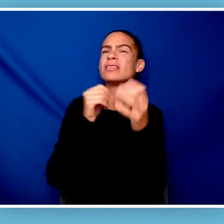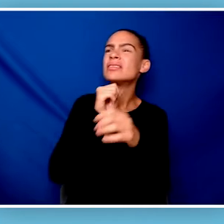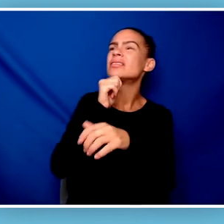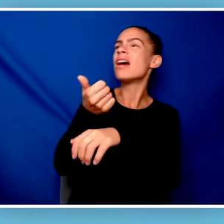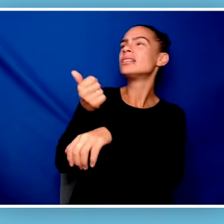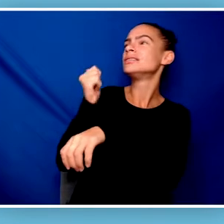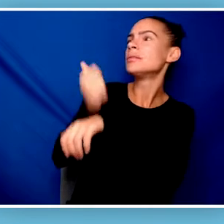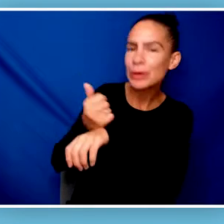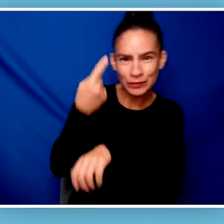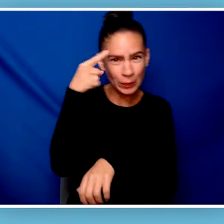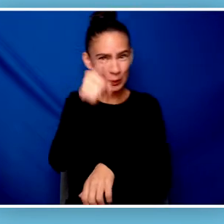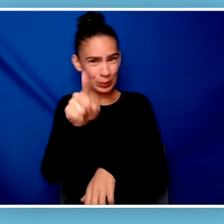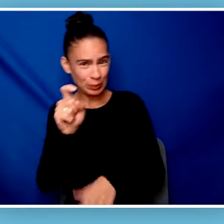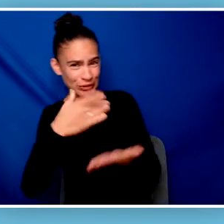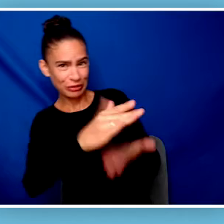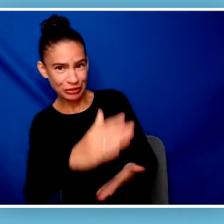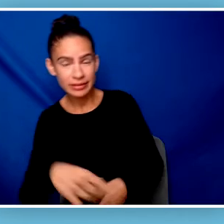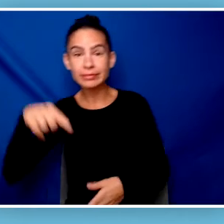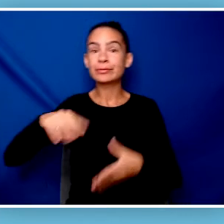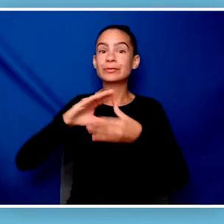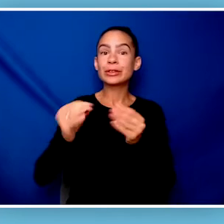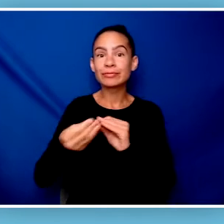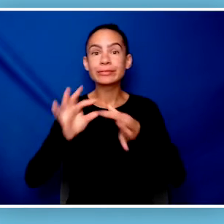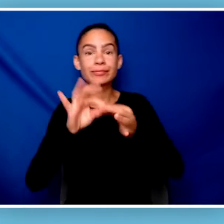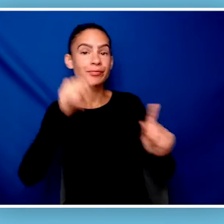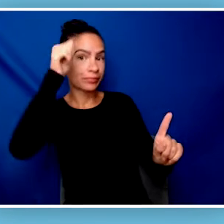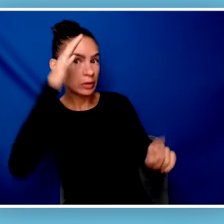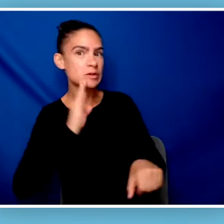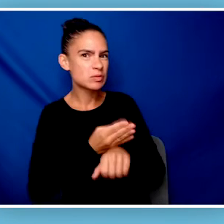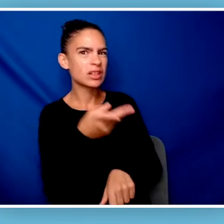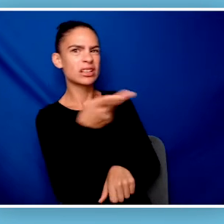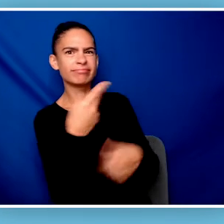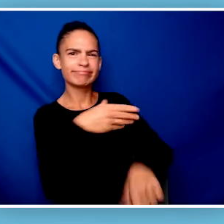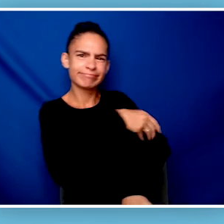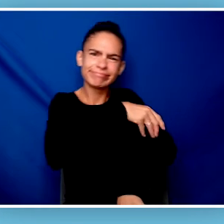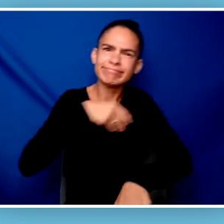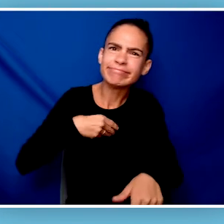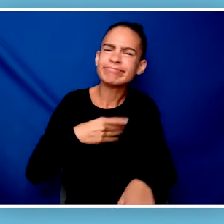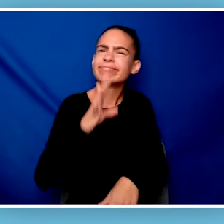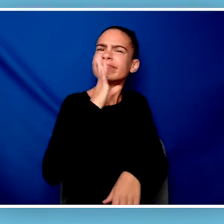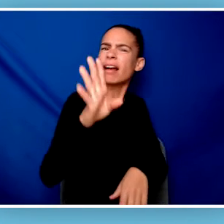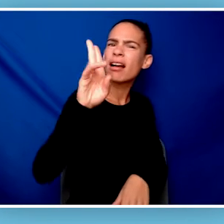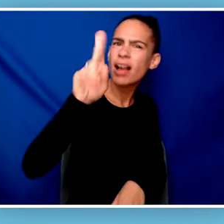to include you? This is a story of a father and daughter and how they became empowered to use their voices